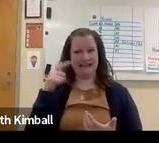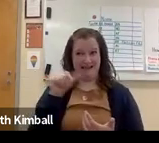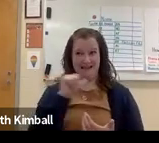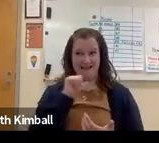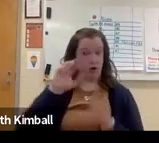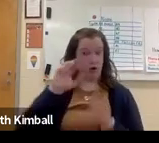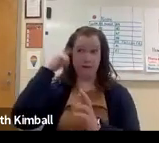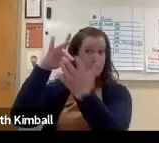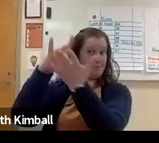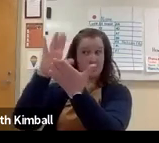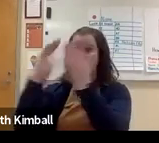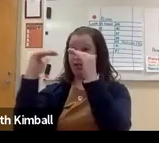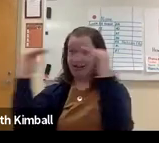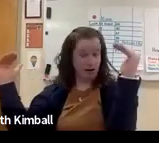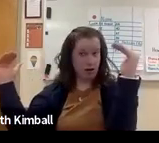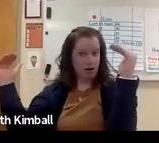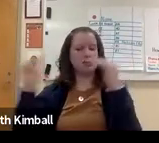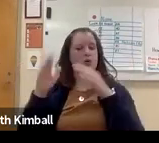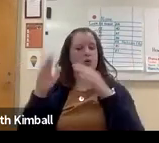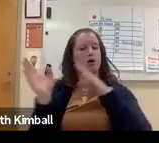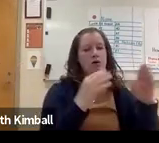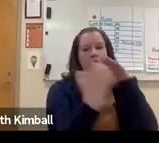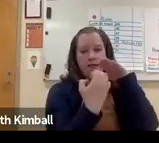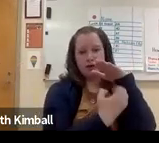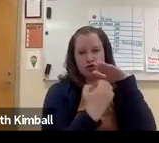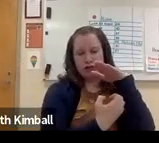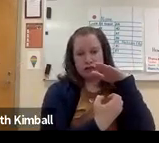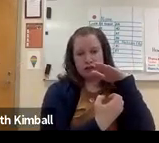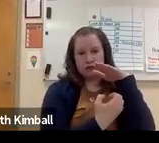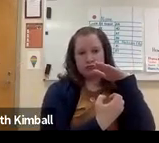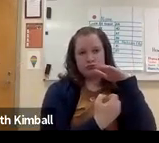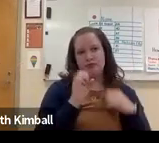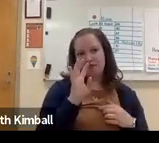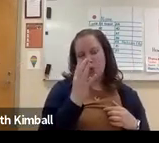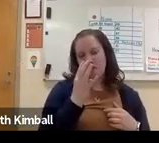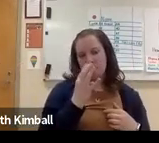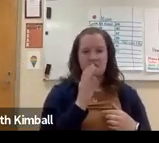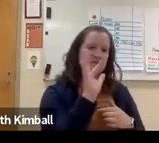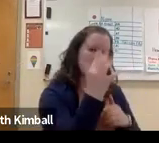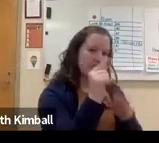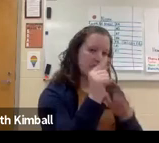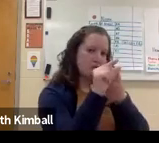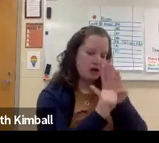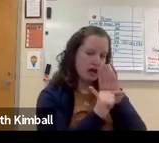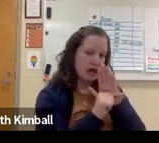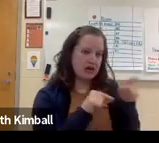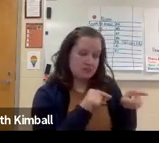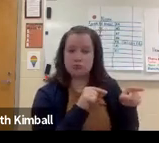For middle school, for those that are not ready for the middle school level, there's also an elementary level.